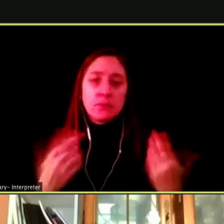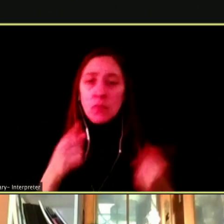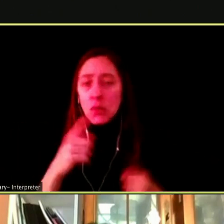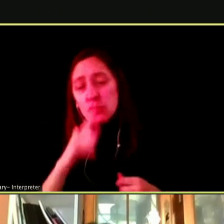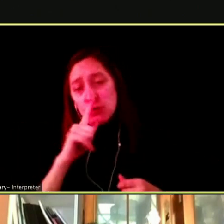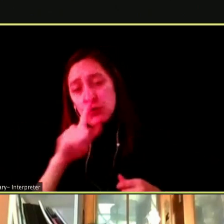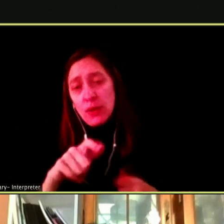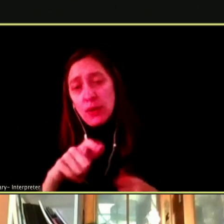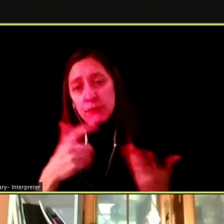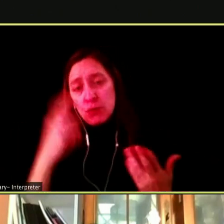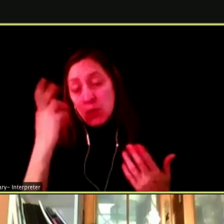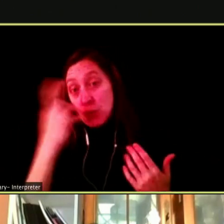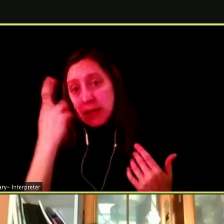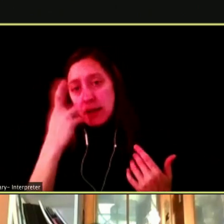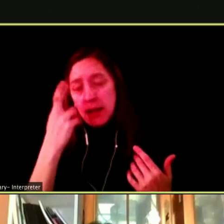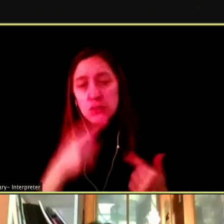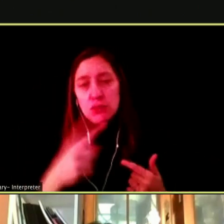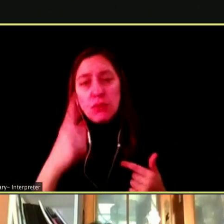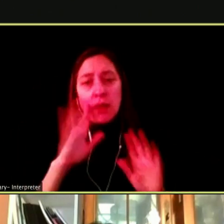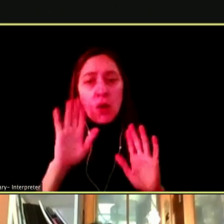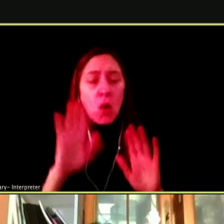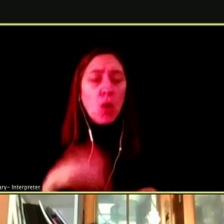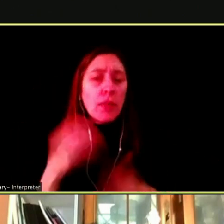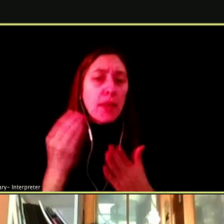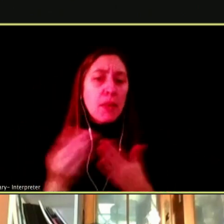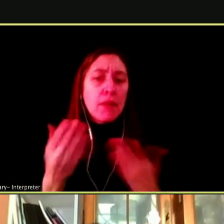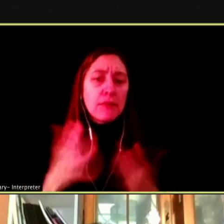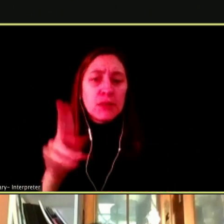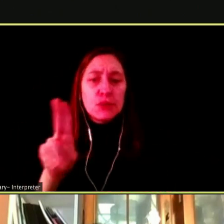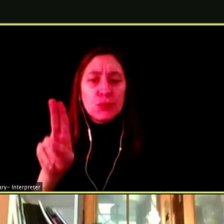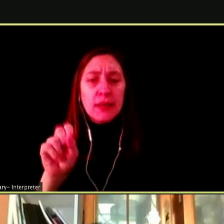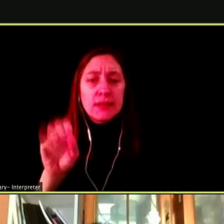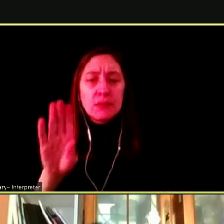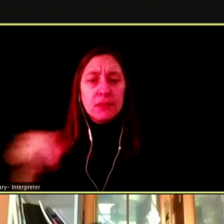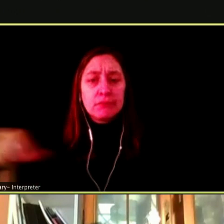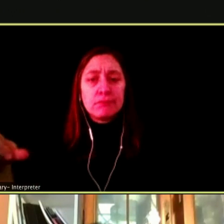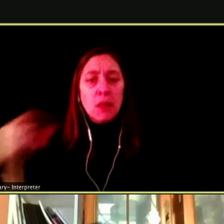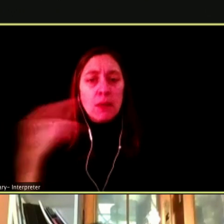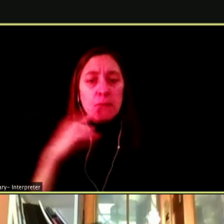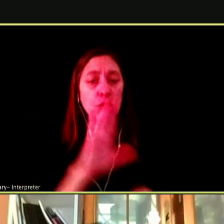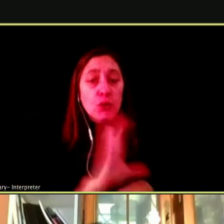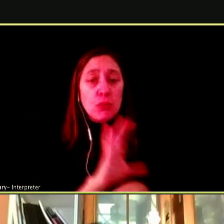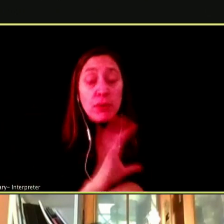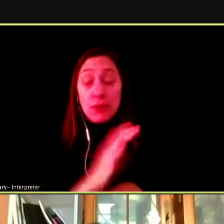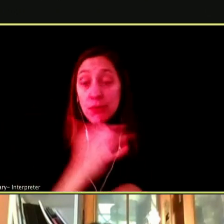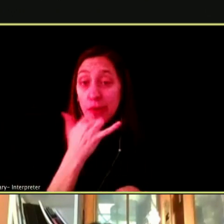YOU THOUGHT THEY BOUGHT A USB DRIVE FURTHER COMPUTER, BUT THEY OUGHT VAPING DEVICES BUT